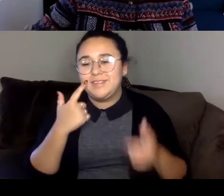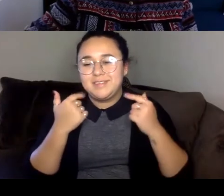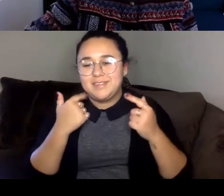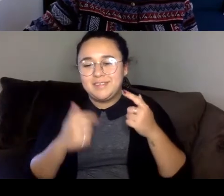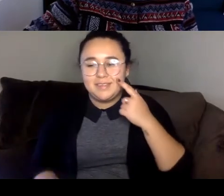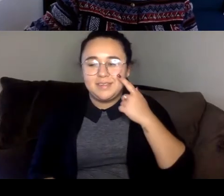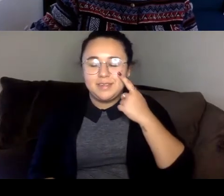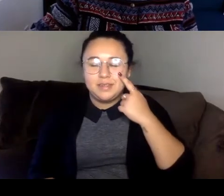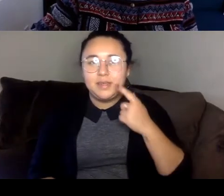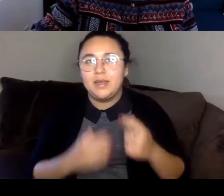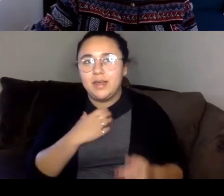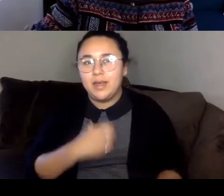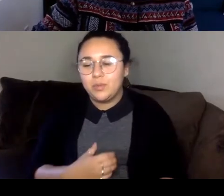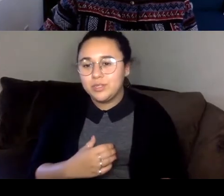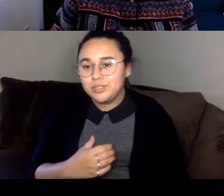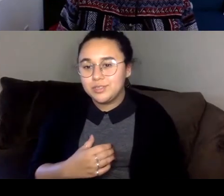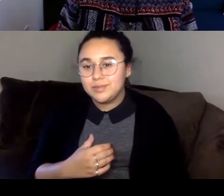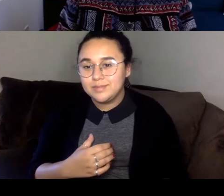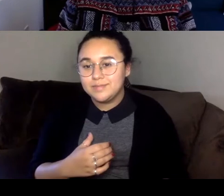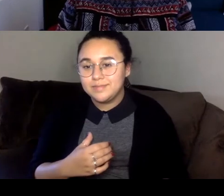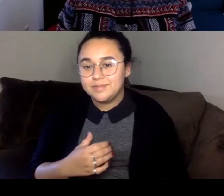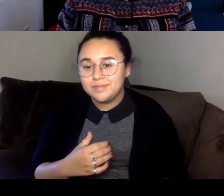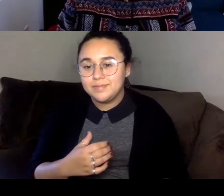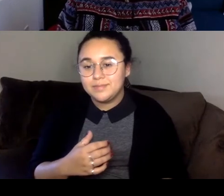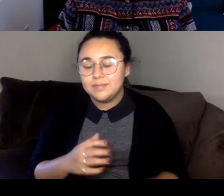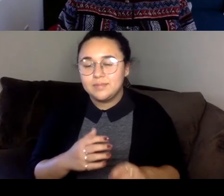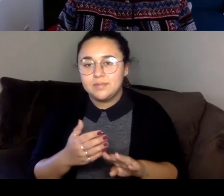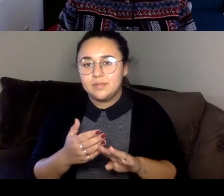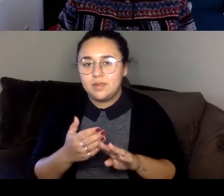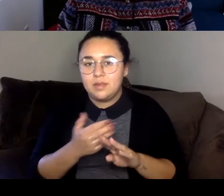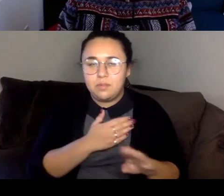And I wish that it was a very, you know like premeditated decision but I think the truth